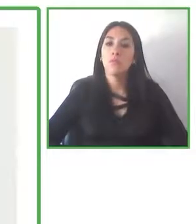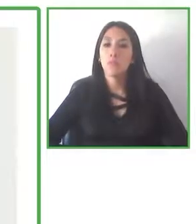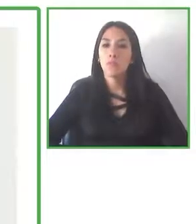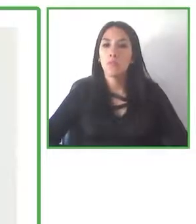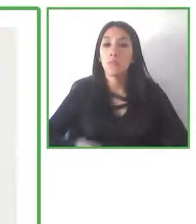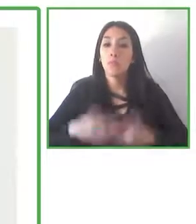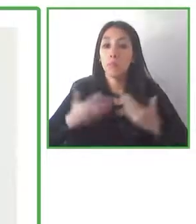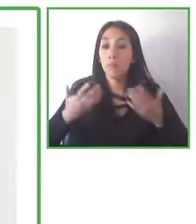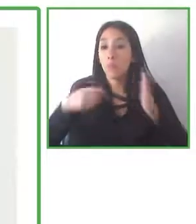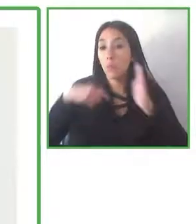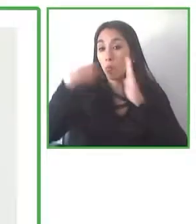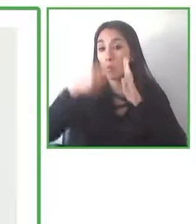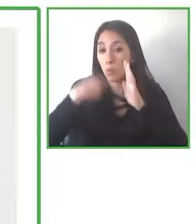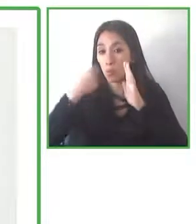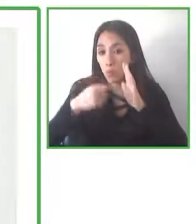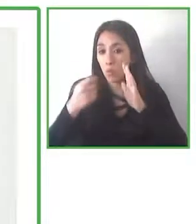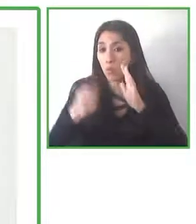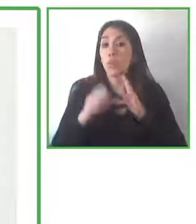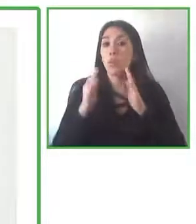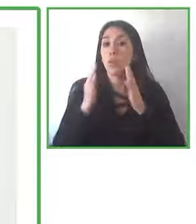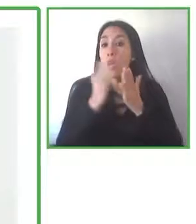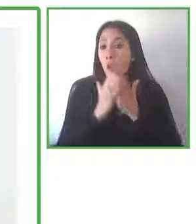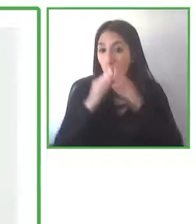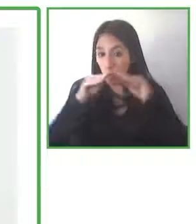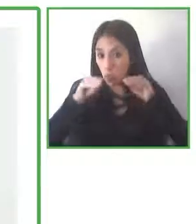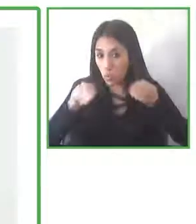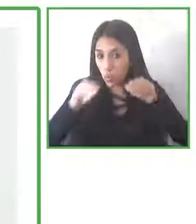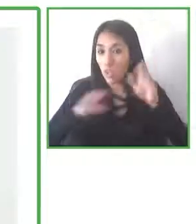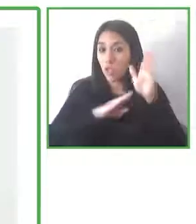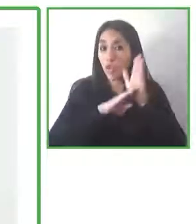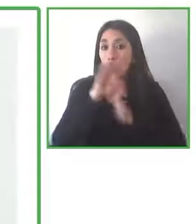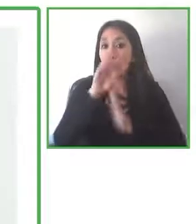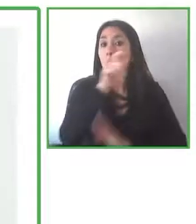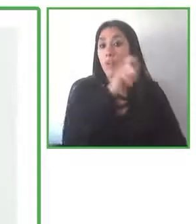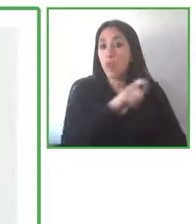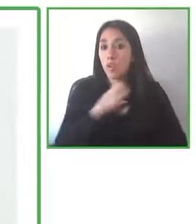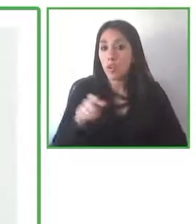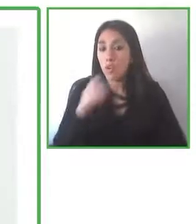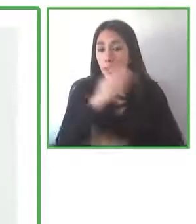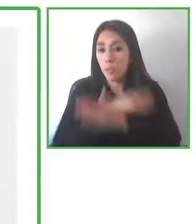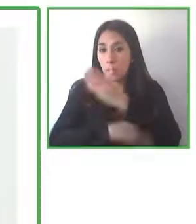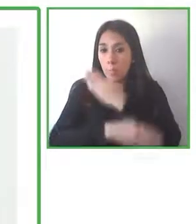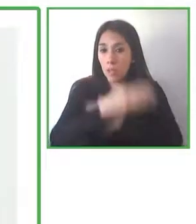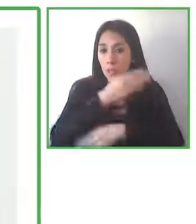The educational projects that we've developed at Mais Diferenças have allowed us to see that